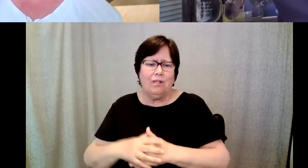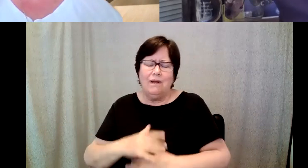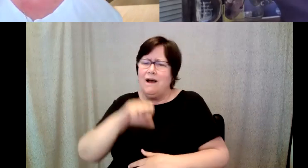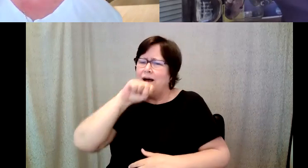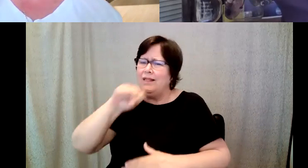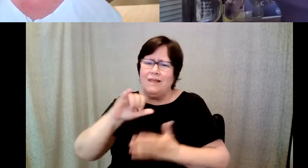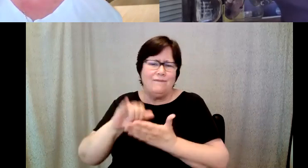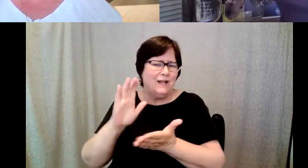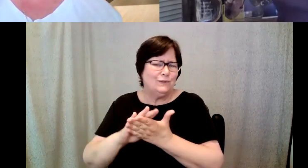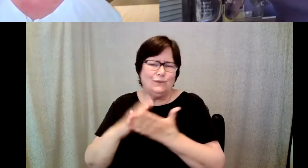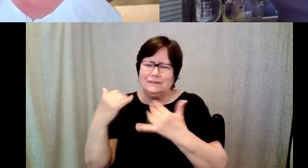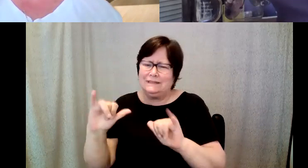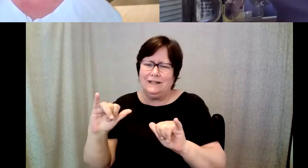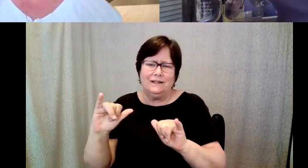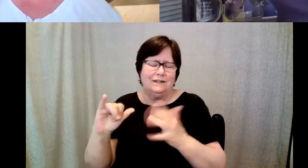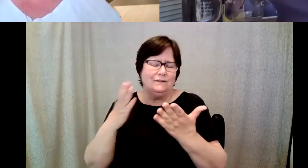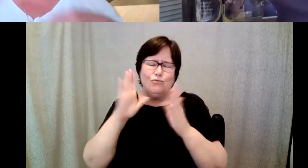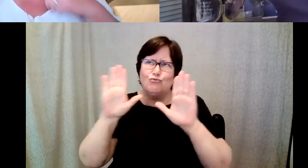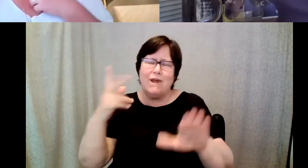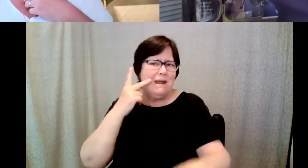to this day, and all of my memories from there are really fun.